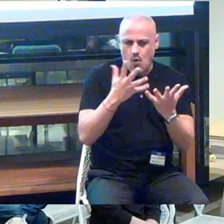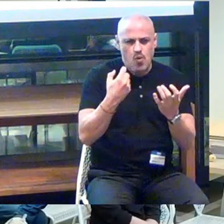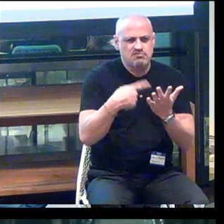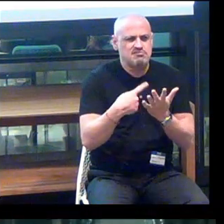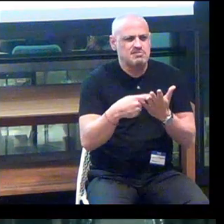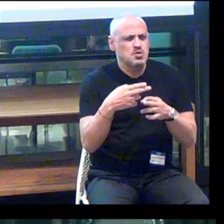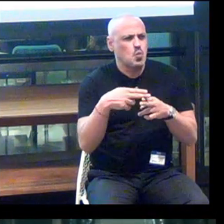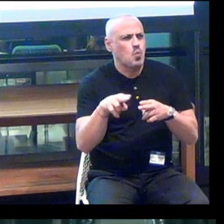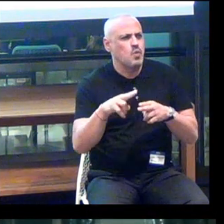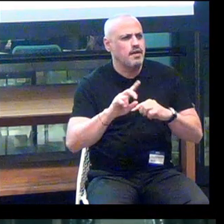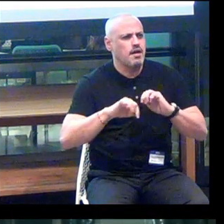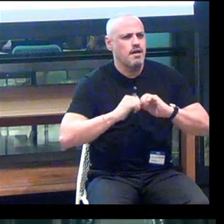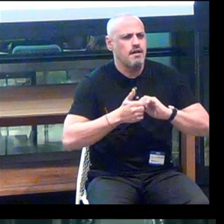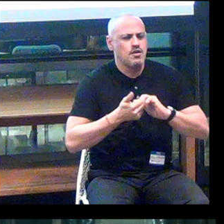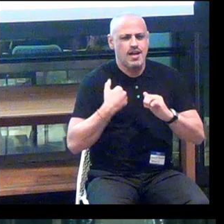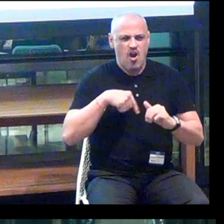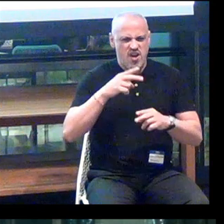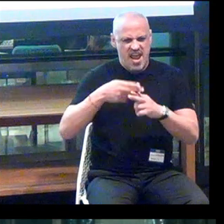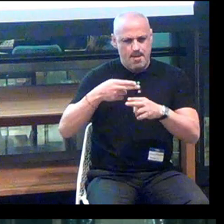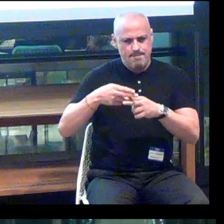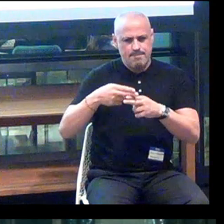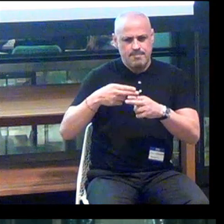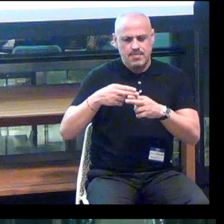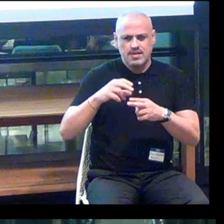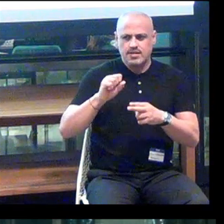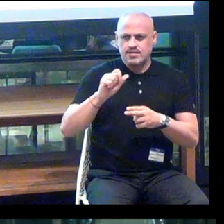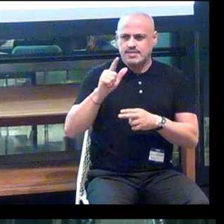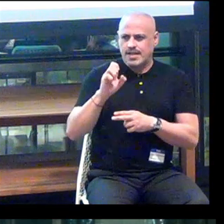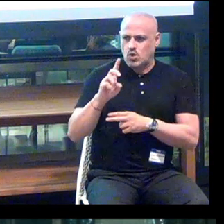our namesake, Samuel Gridley Howe.